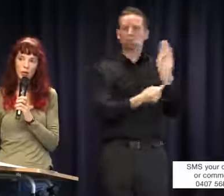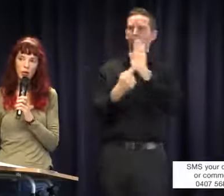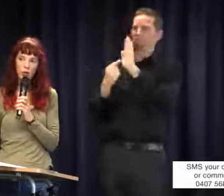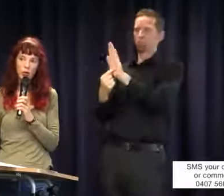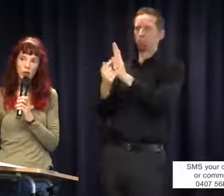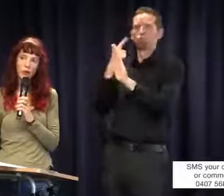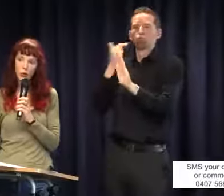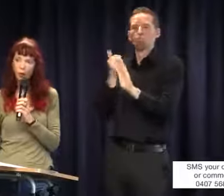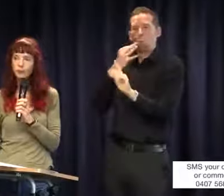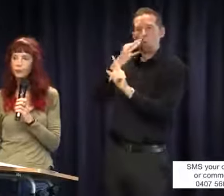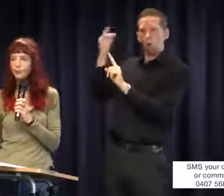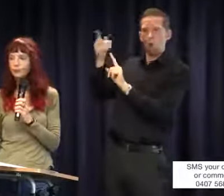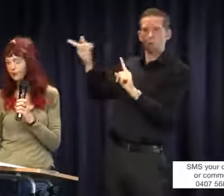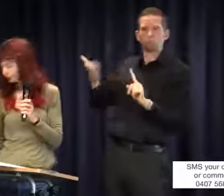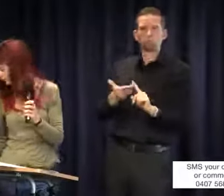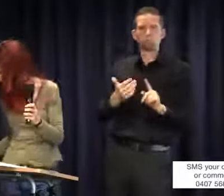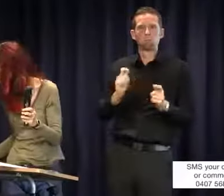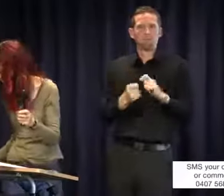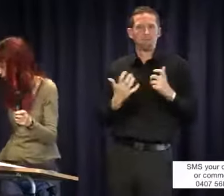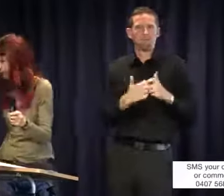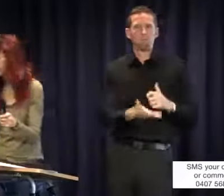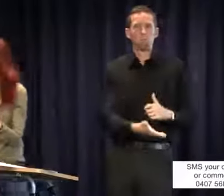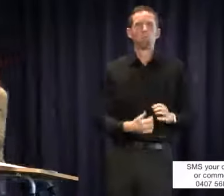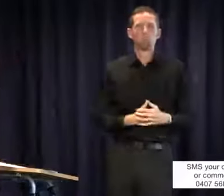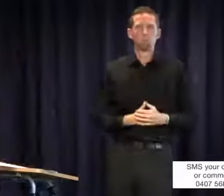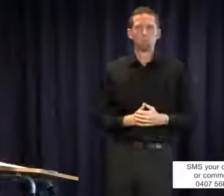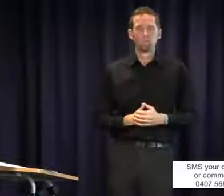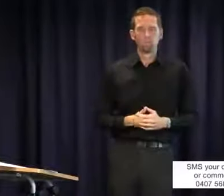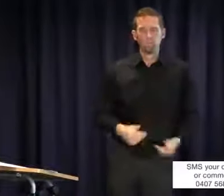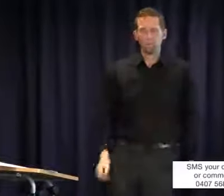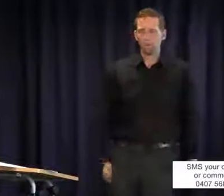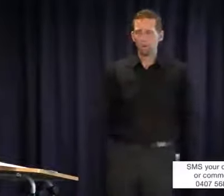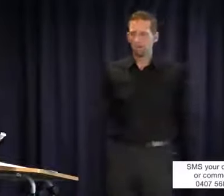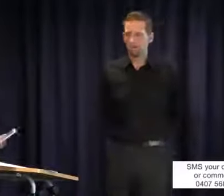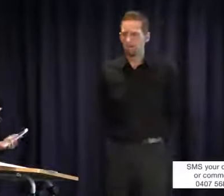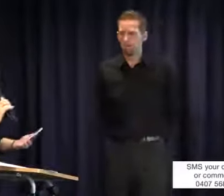to make for him or her.